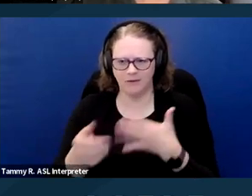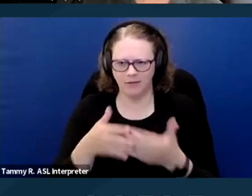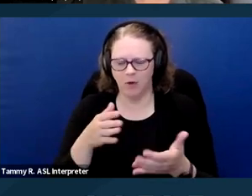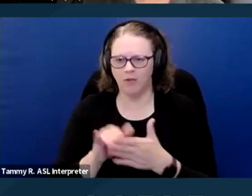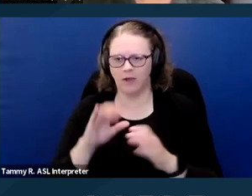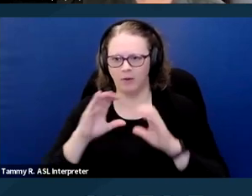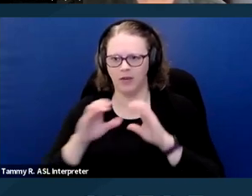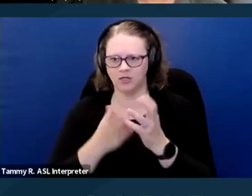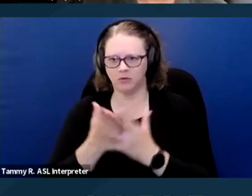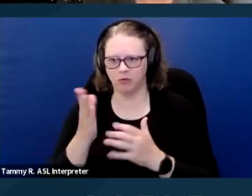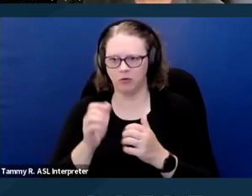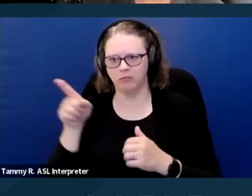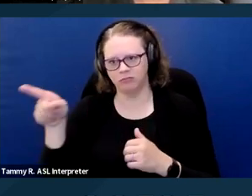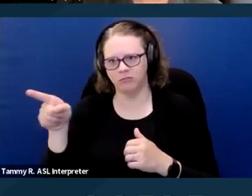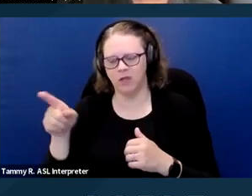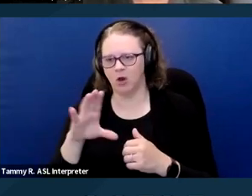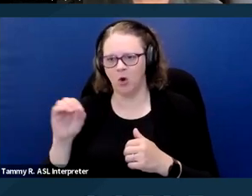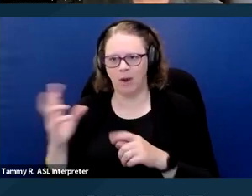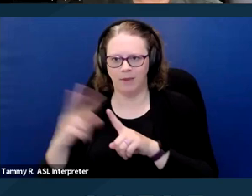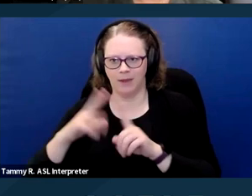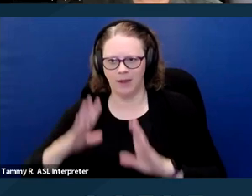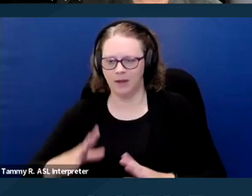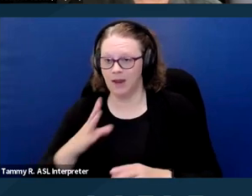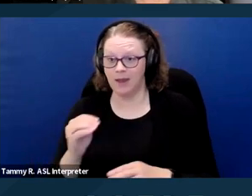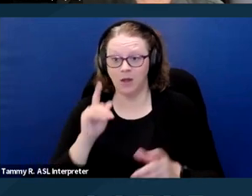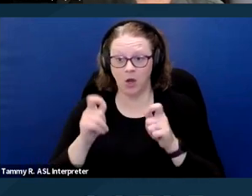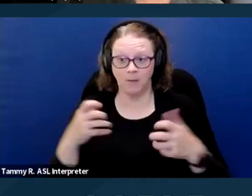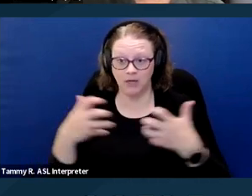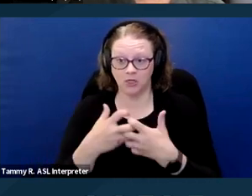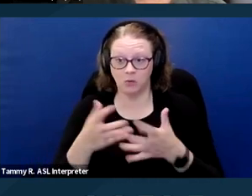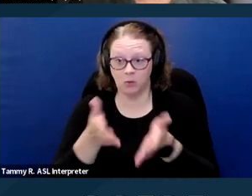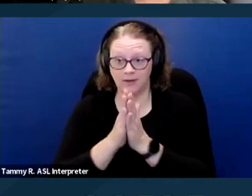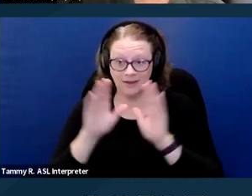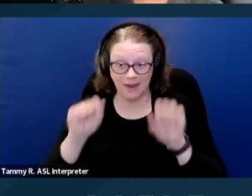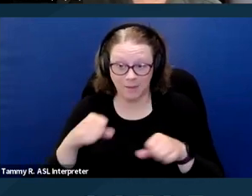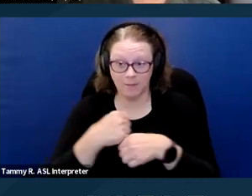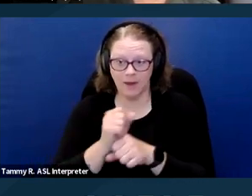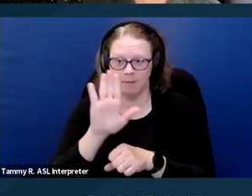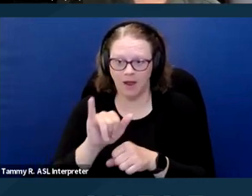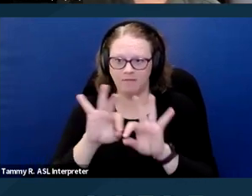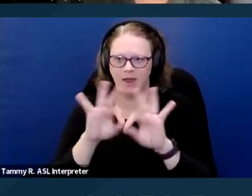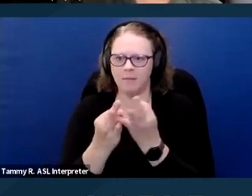And it's also true that accommodation requests can be made by a family member, doesn't have to be made directly by the person with a disability.